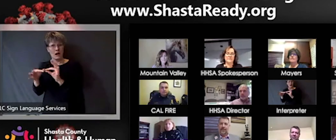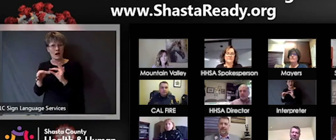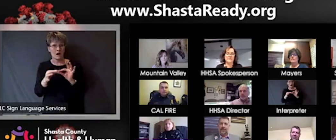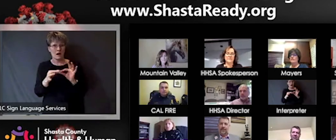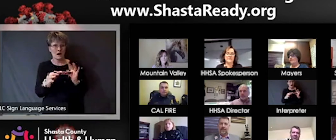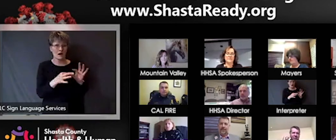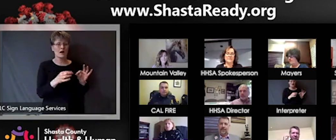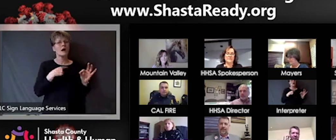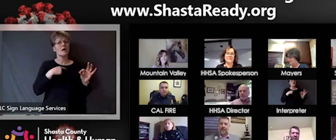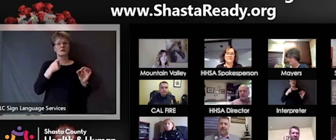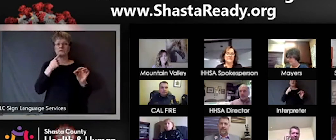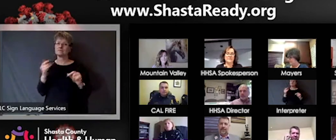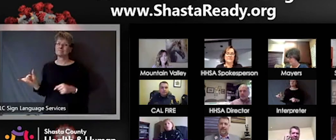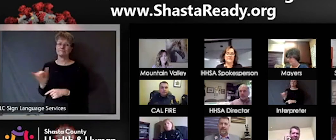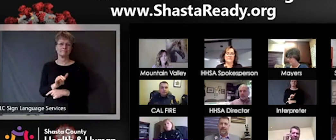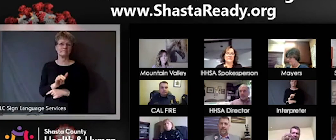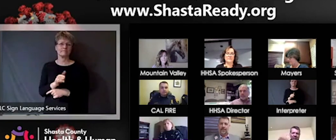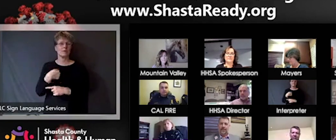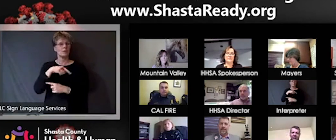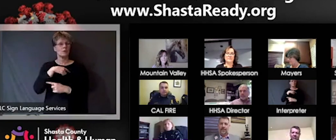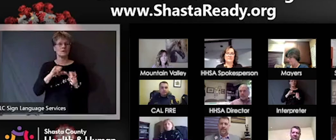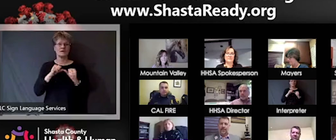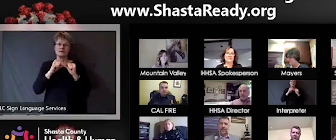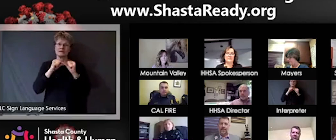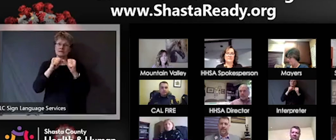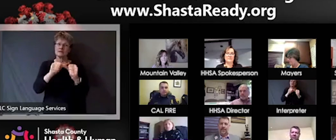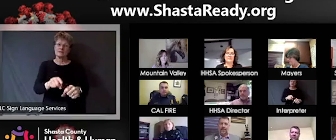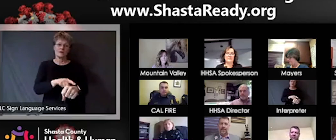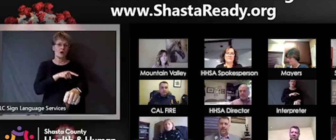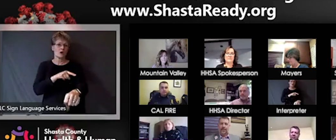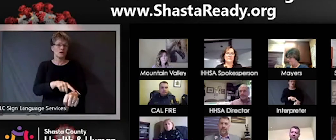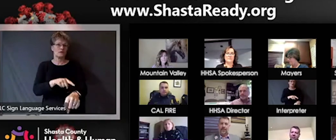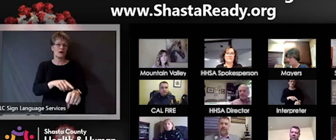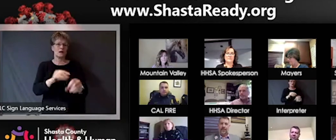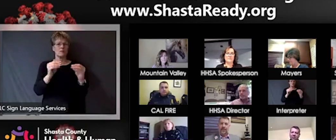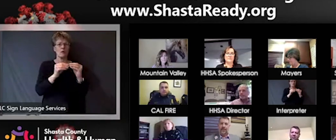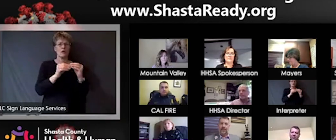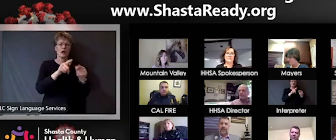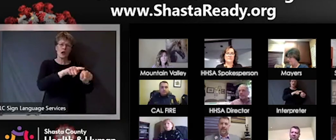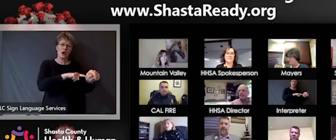and so for us to just remember though there will be an end and accepting that